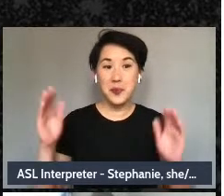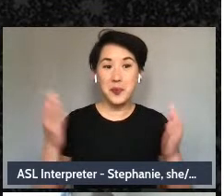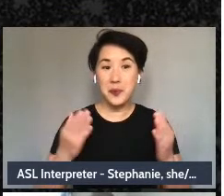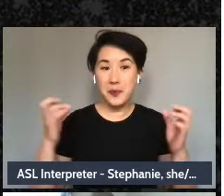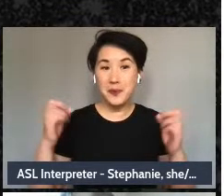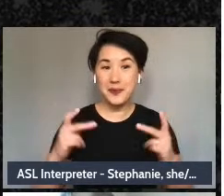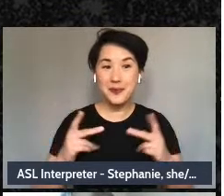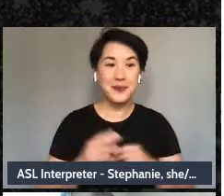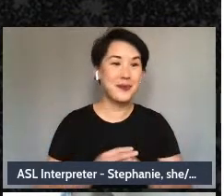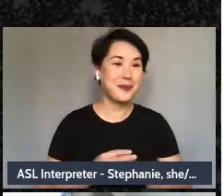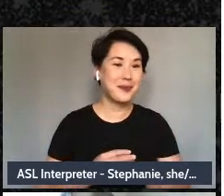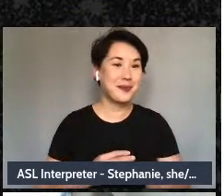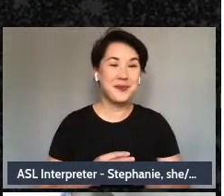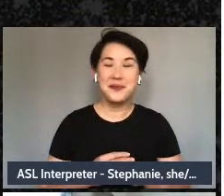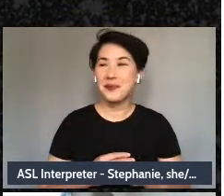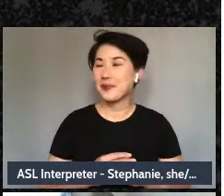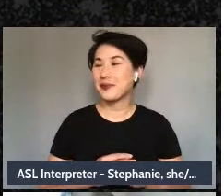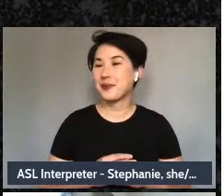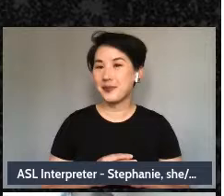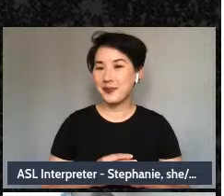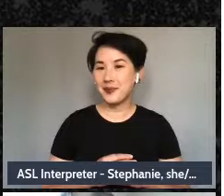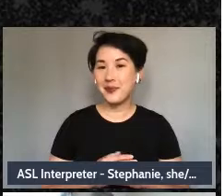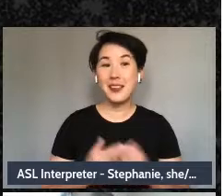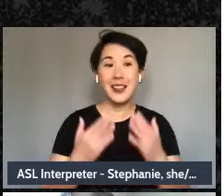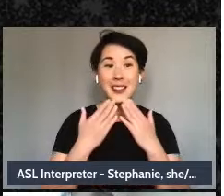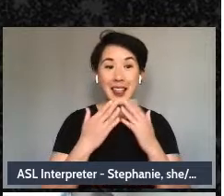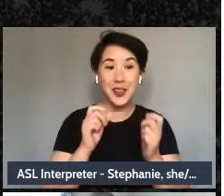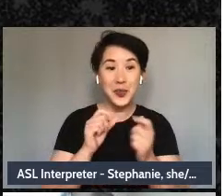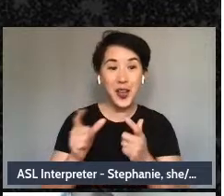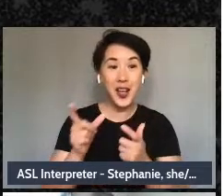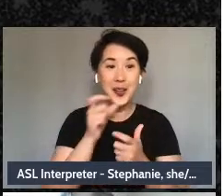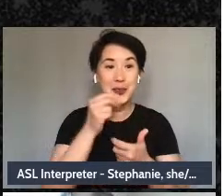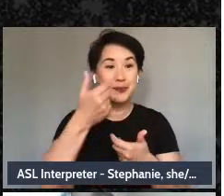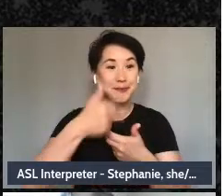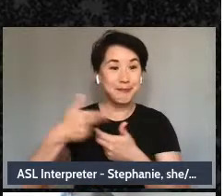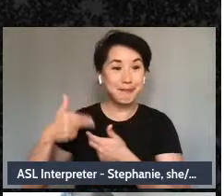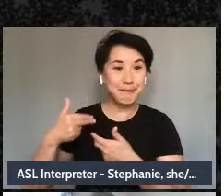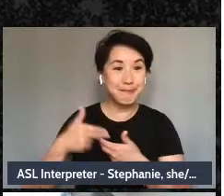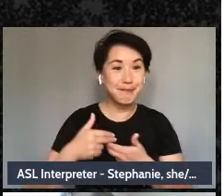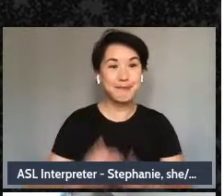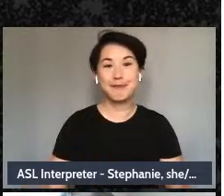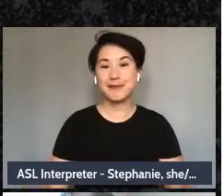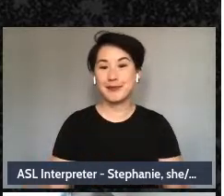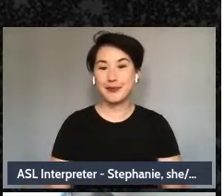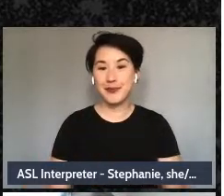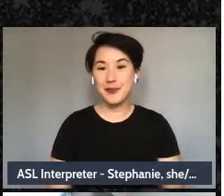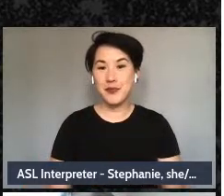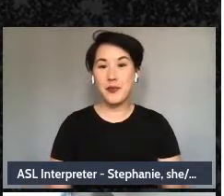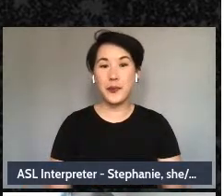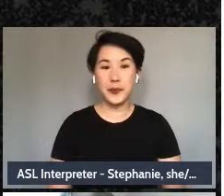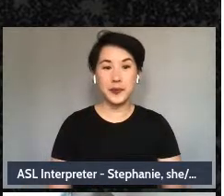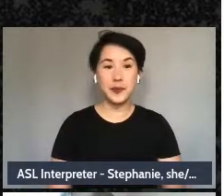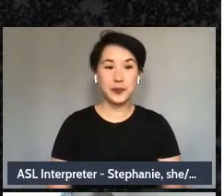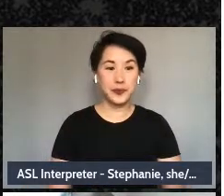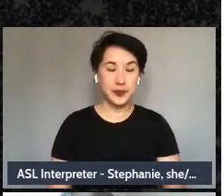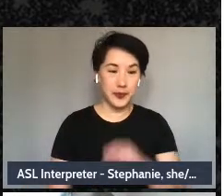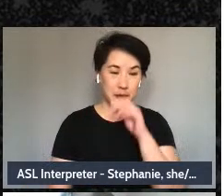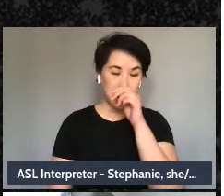Thank you all, all of you who are able to participate in that. So we wanted to offer